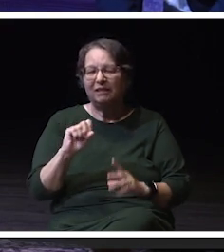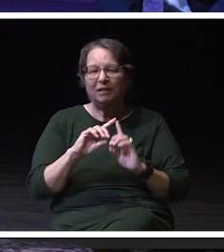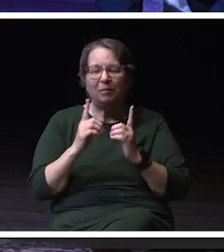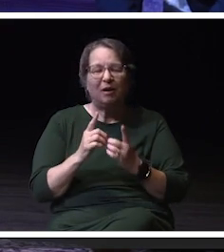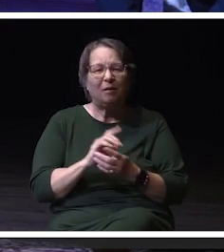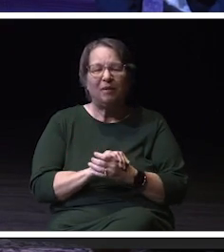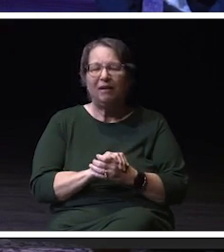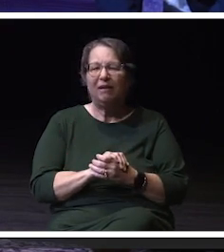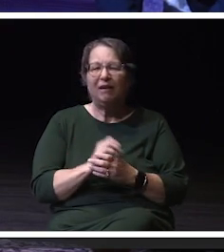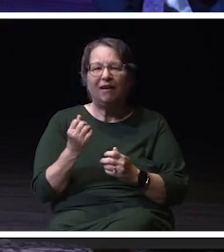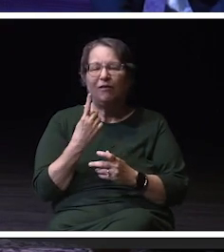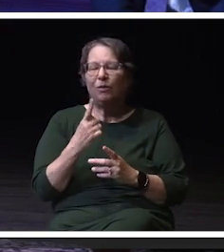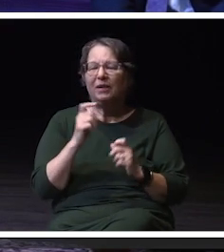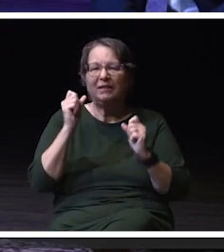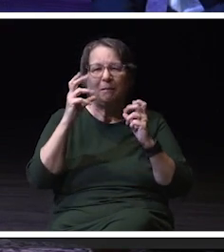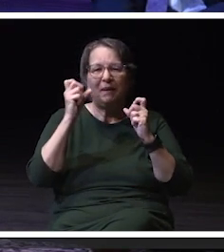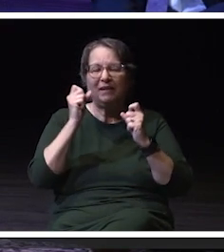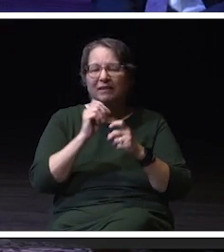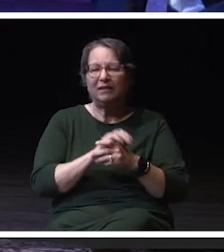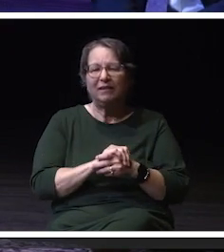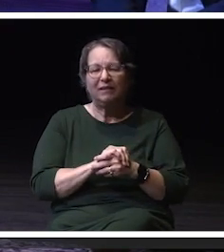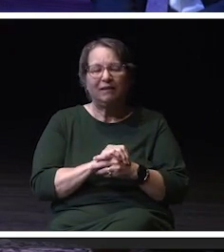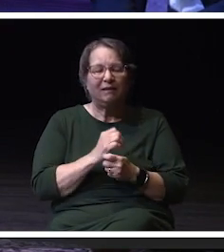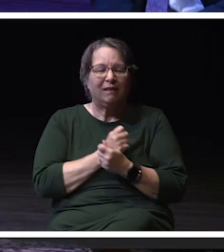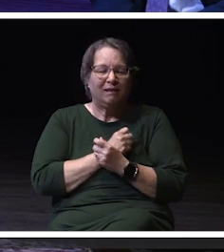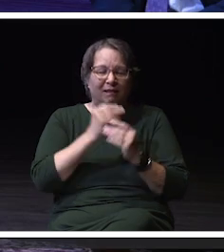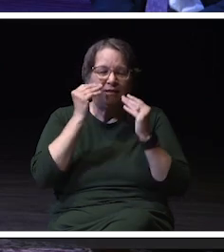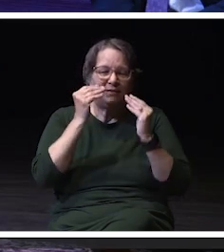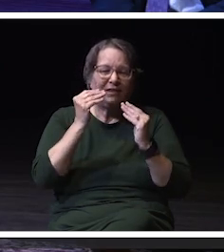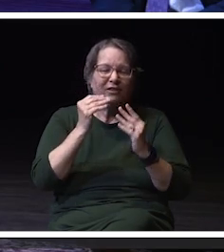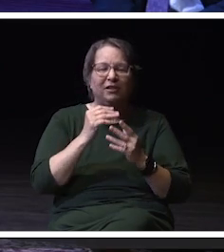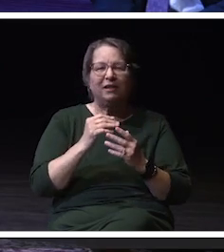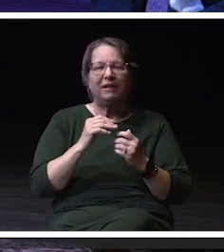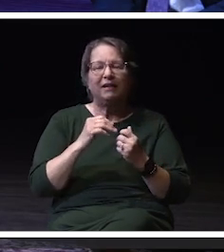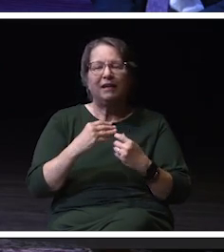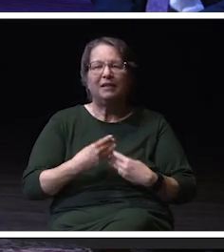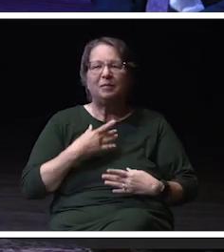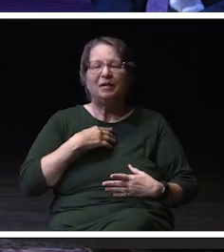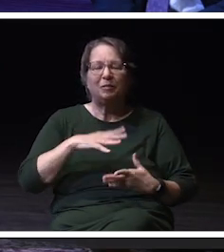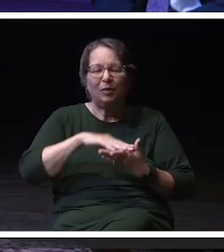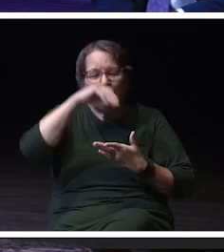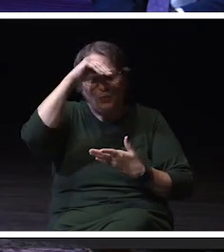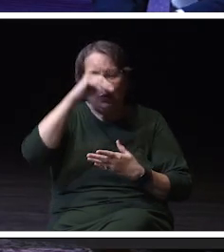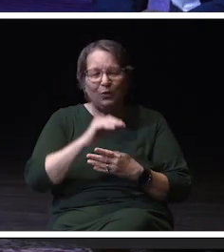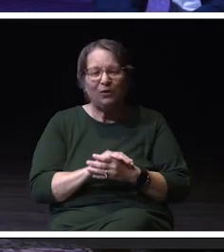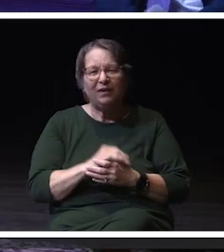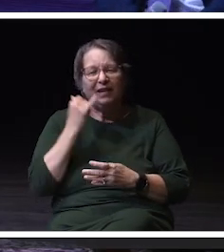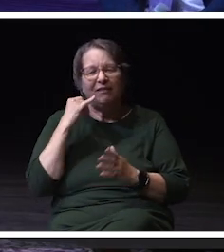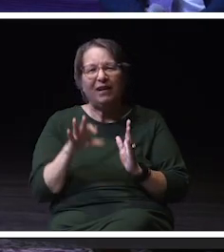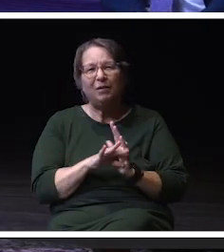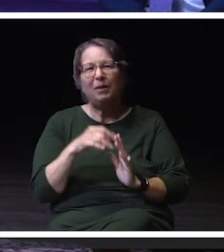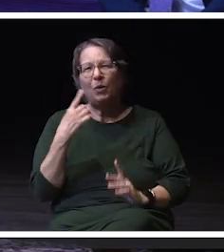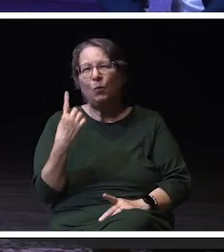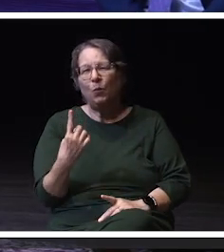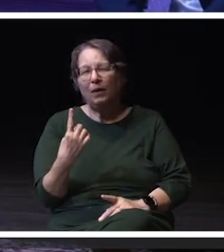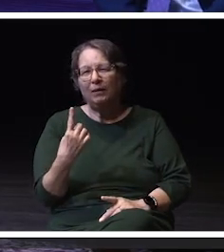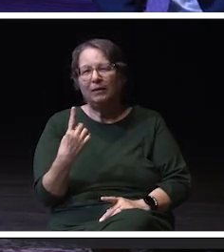They really just love teaching. And it makes me so inspired to learn. If I had to choose one person, it would be the head